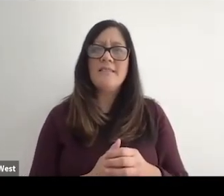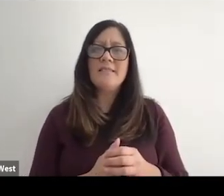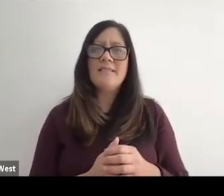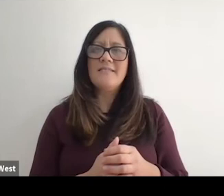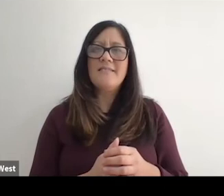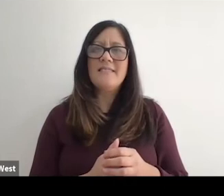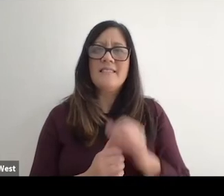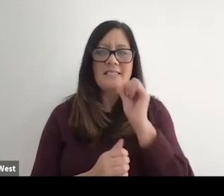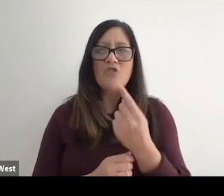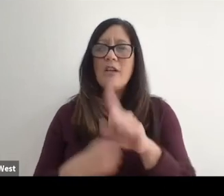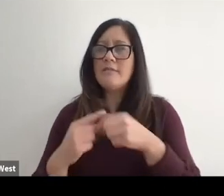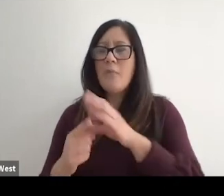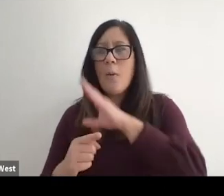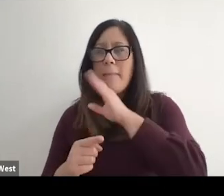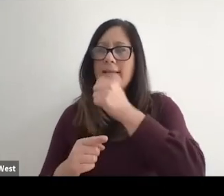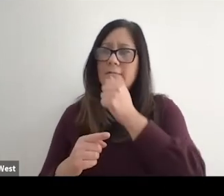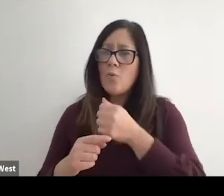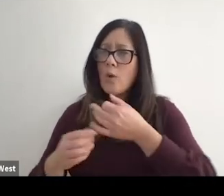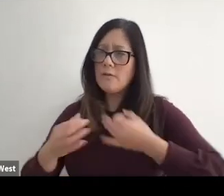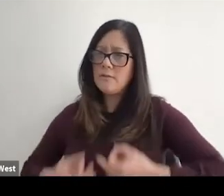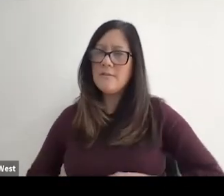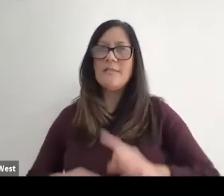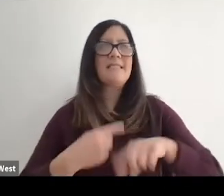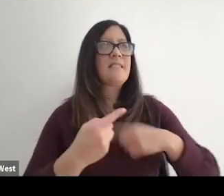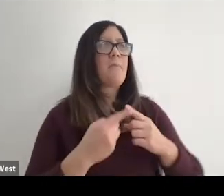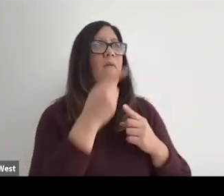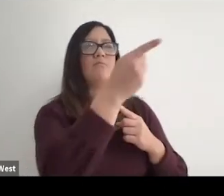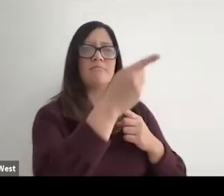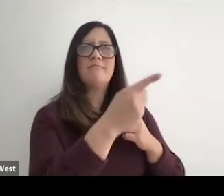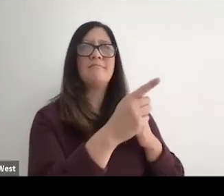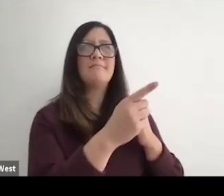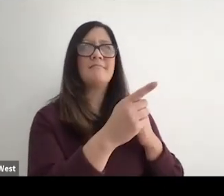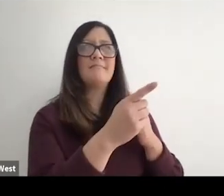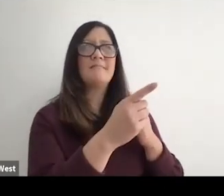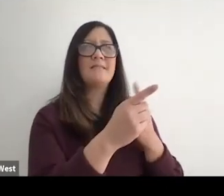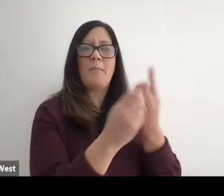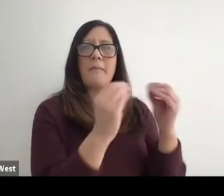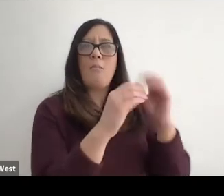beyond the bed sores and that type of of a thought process. So here are some of the